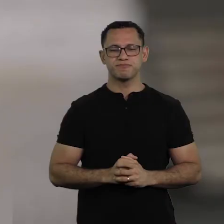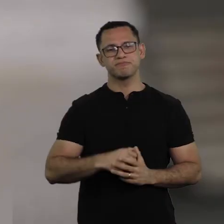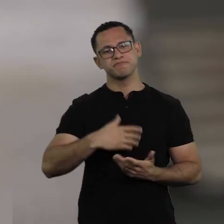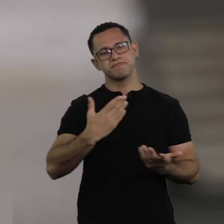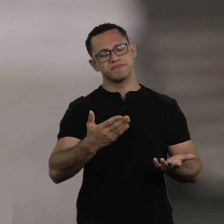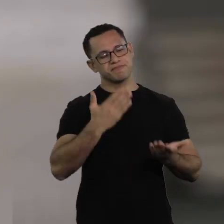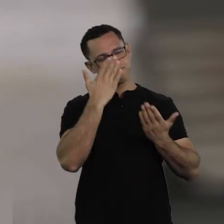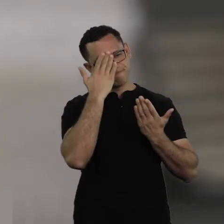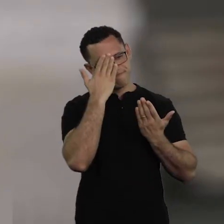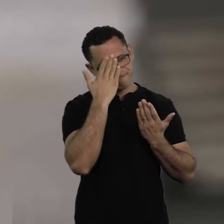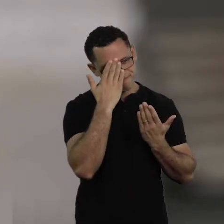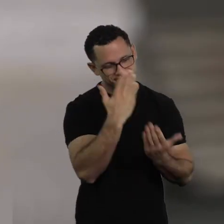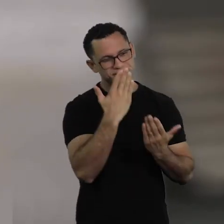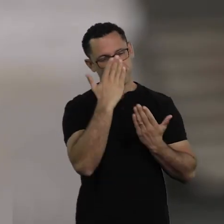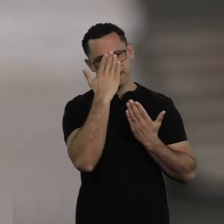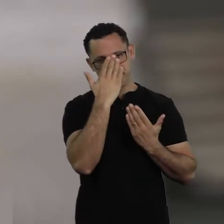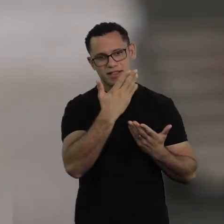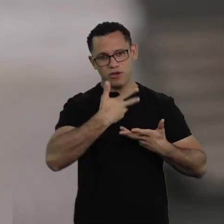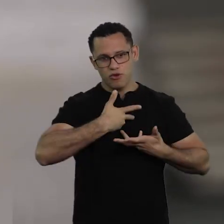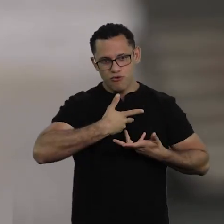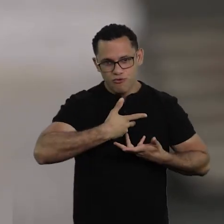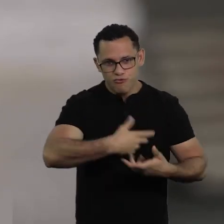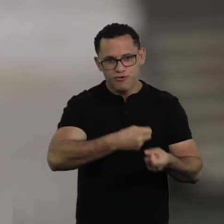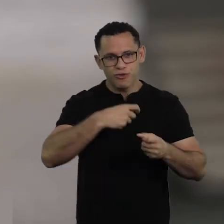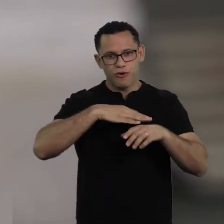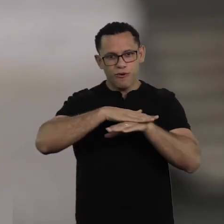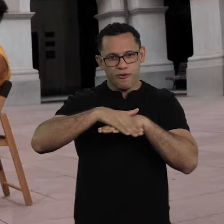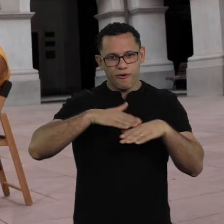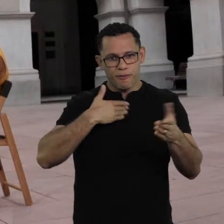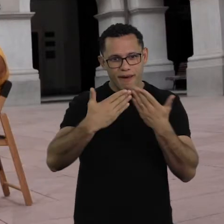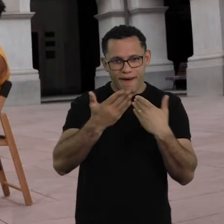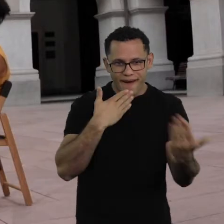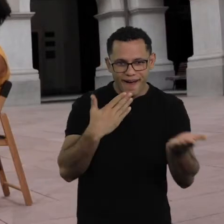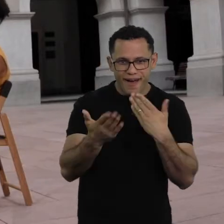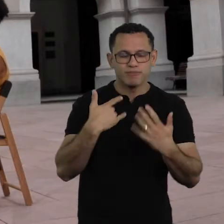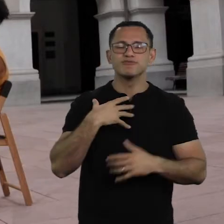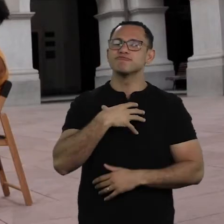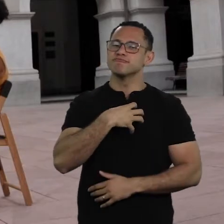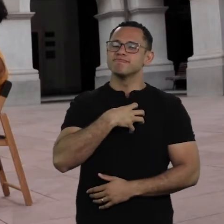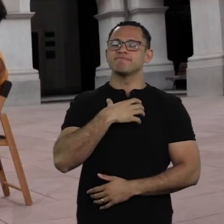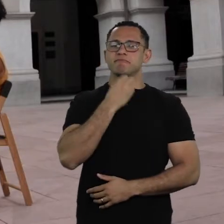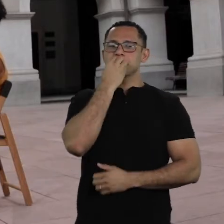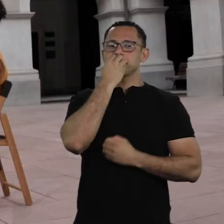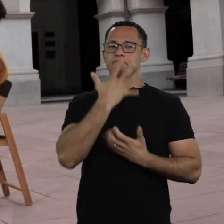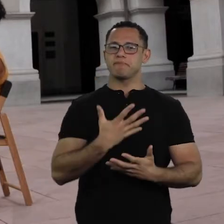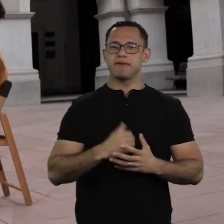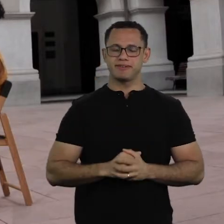for inviting me to this conversation, I really liked it, thank you. I appreciate it, it was a pleasure.